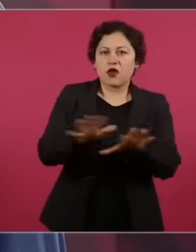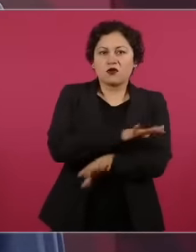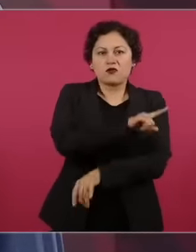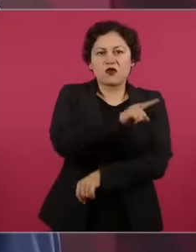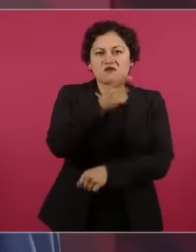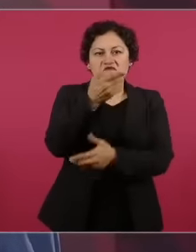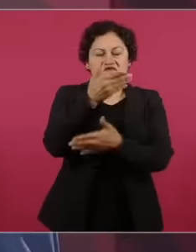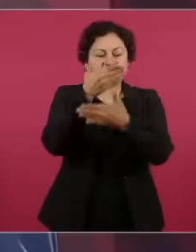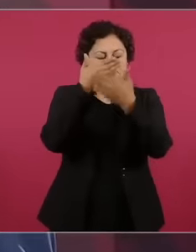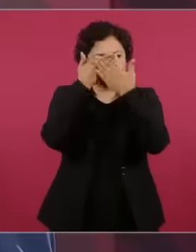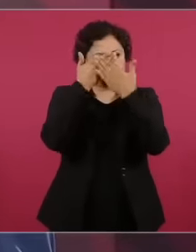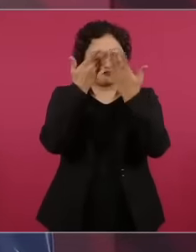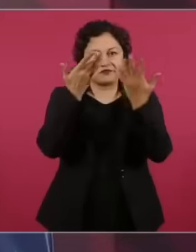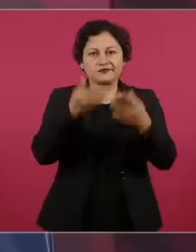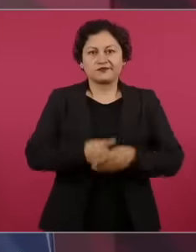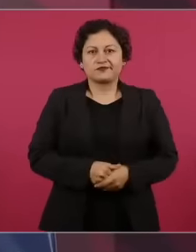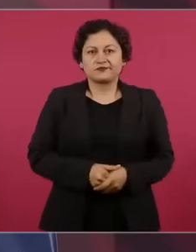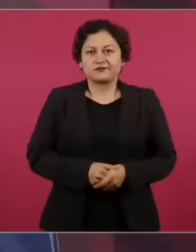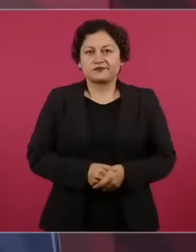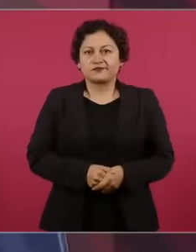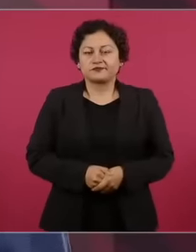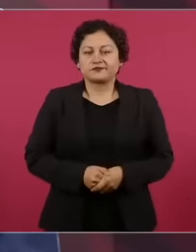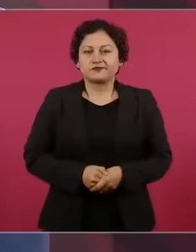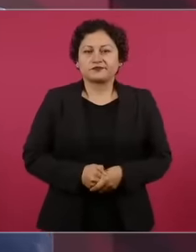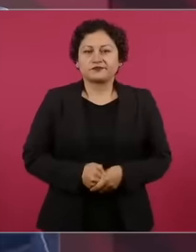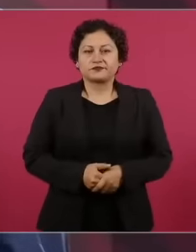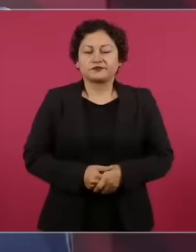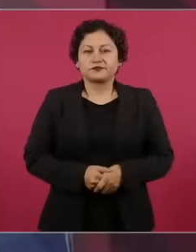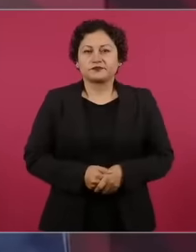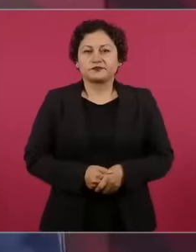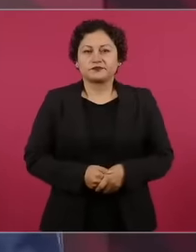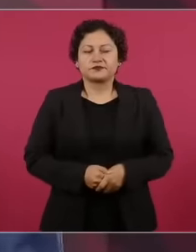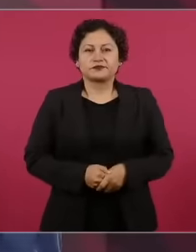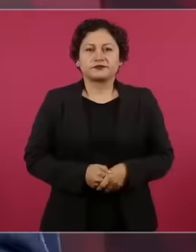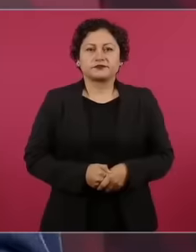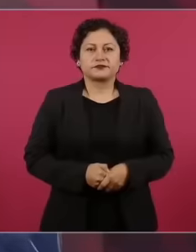this is because of that arrogance